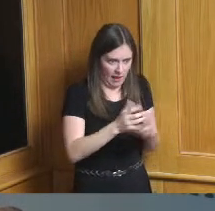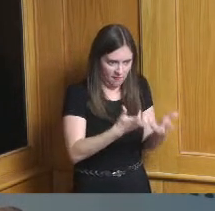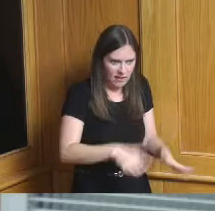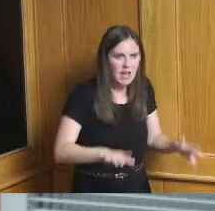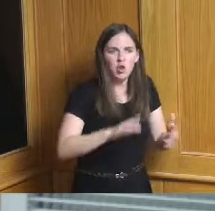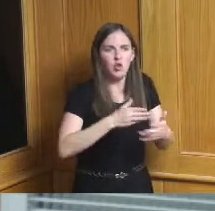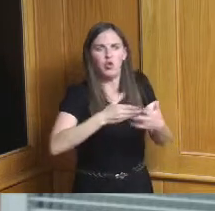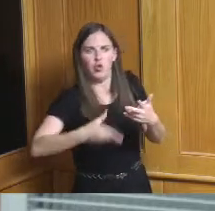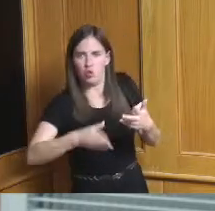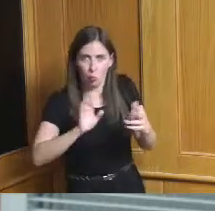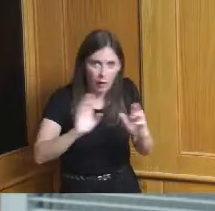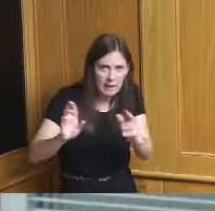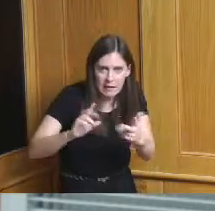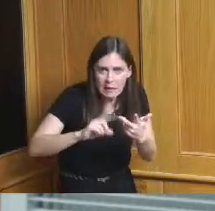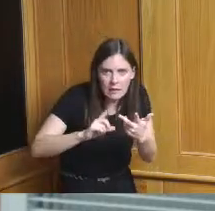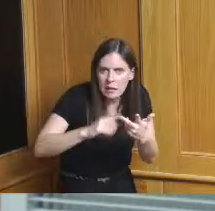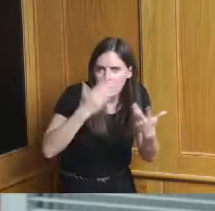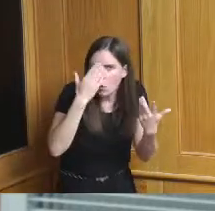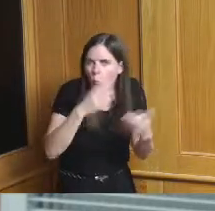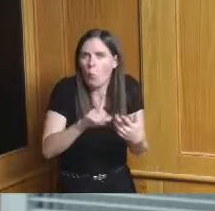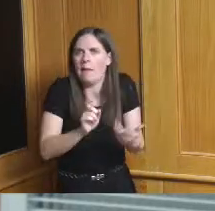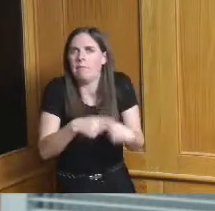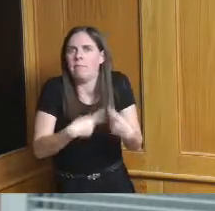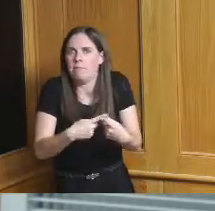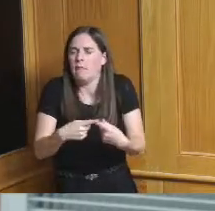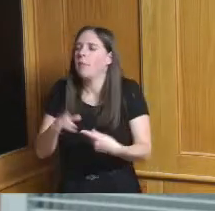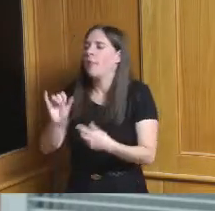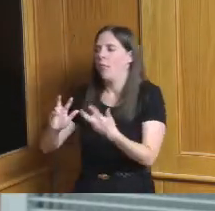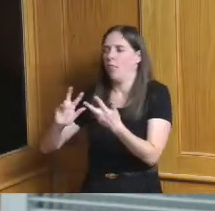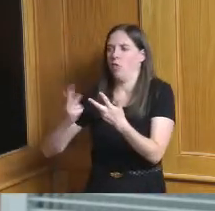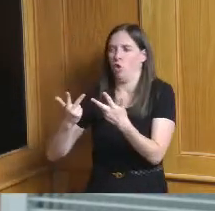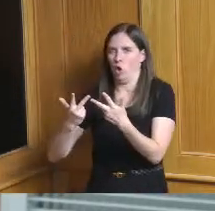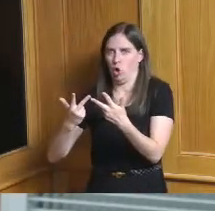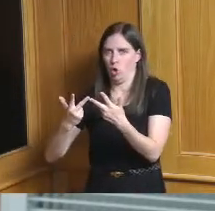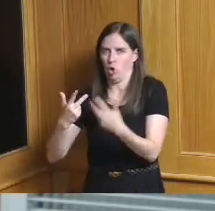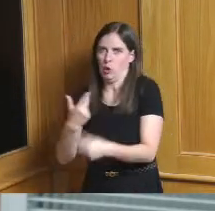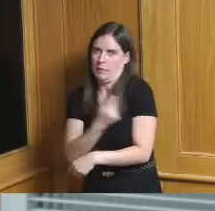you may recall the third dose which is for people specifically with immunocompromised